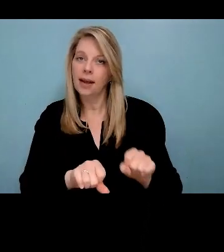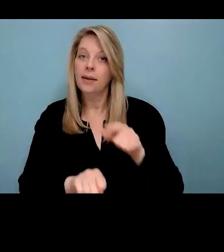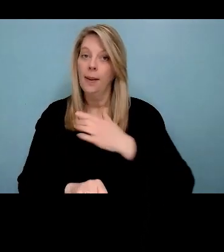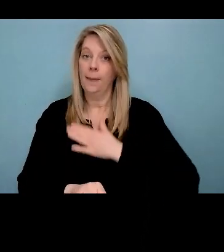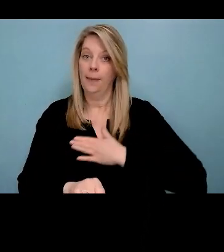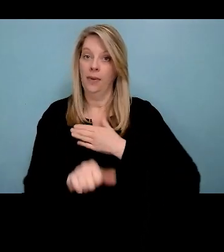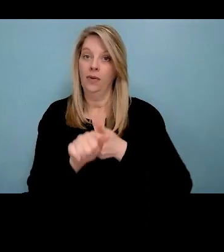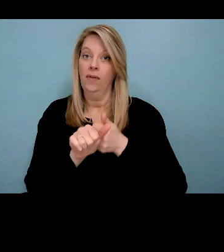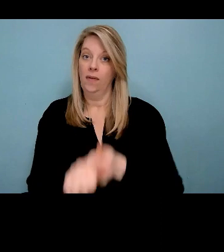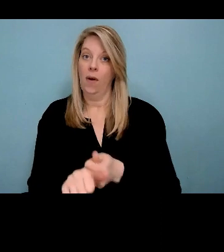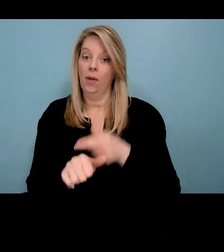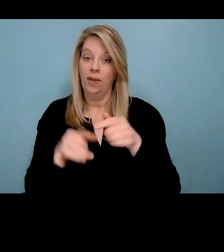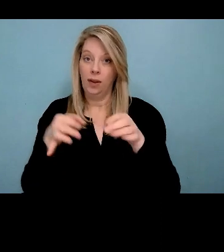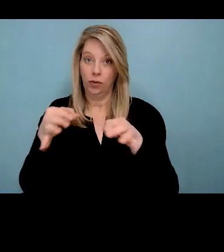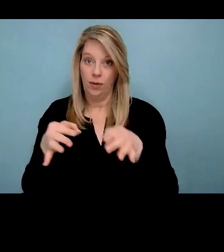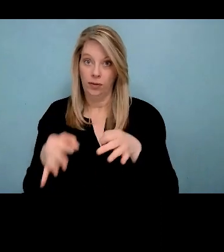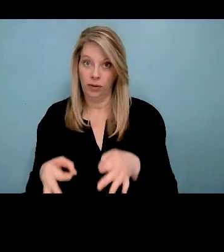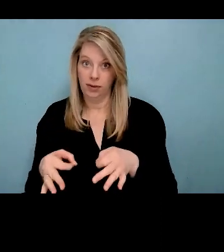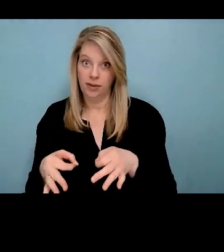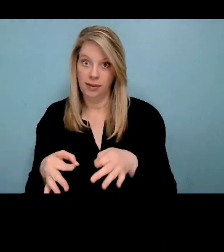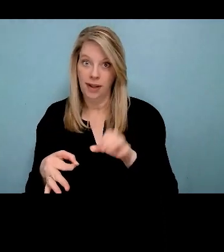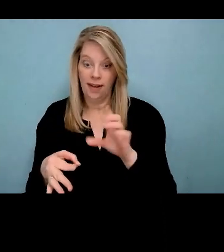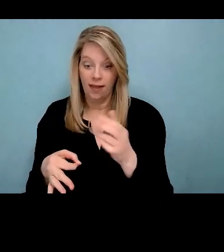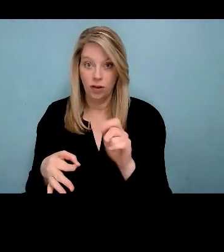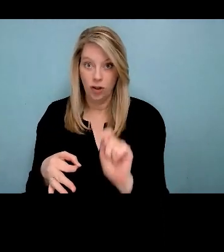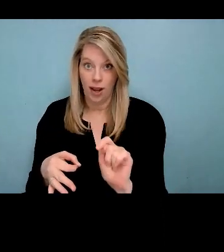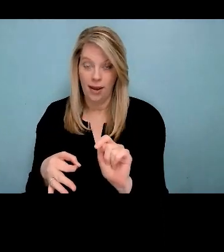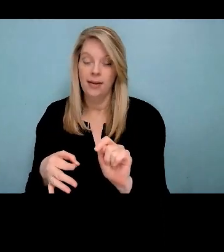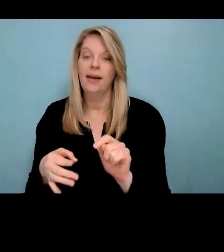and maybe participate in the chat if they feel if you feel inclined to do that.